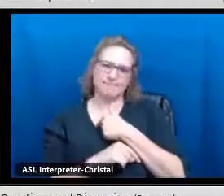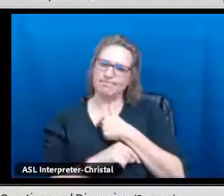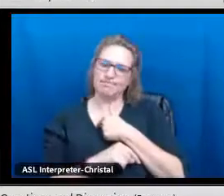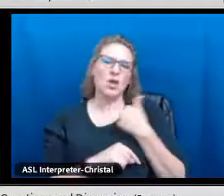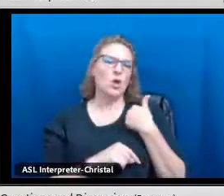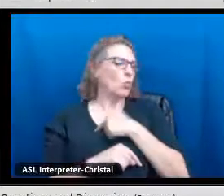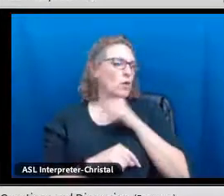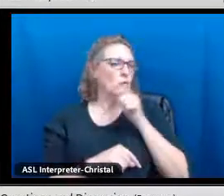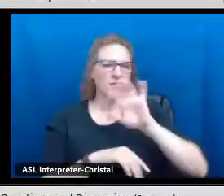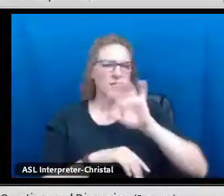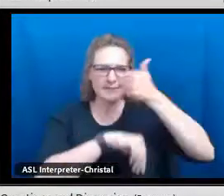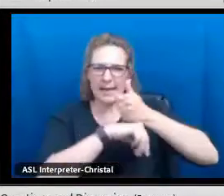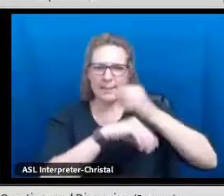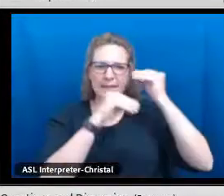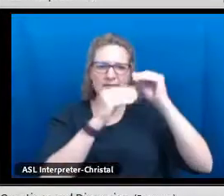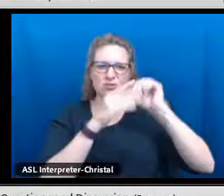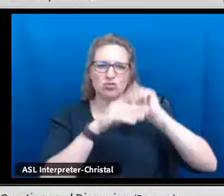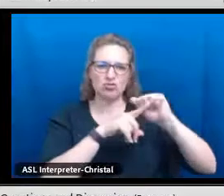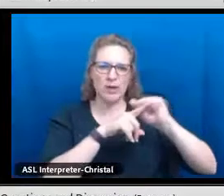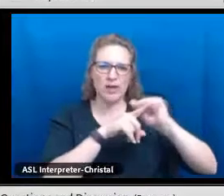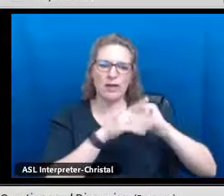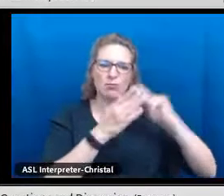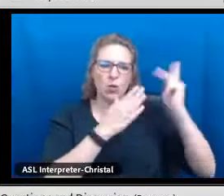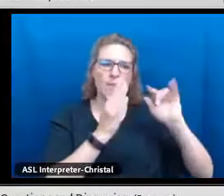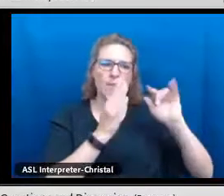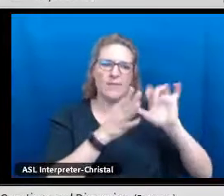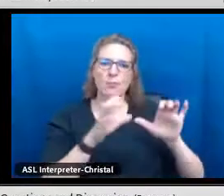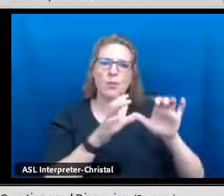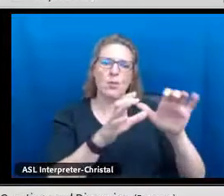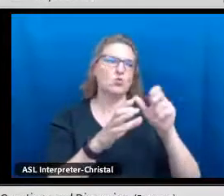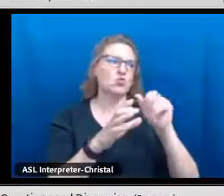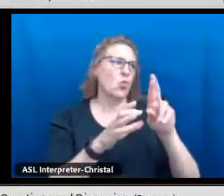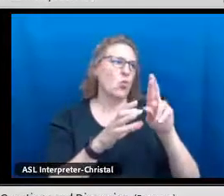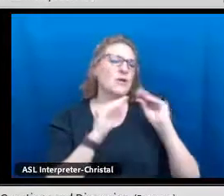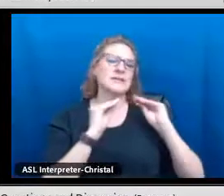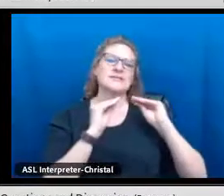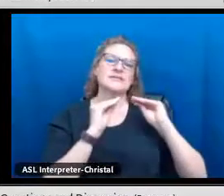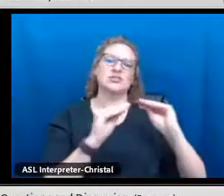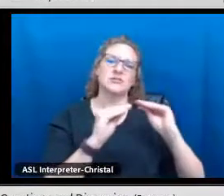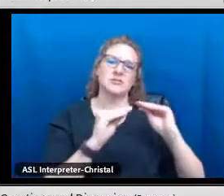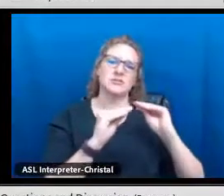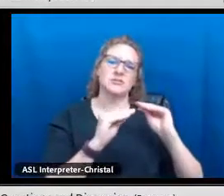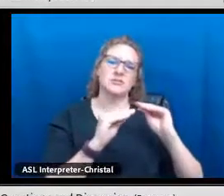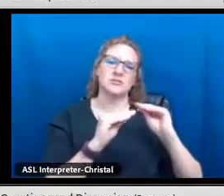For instance, can you write it, or not? For us, we can't.